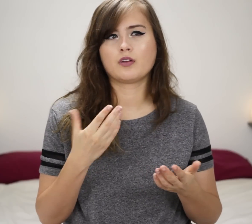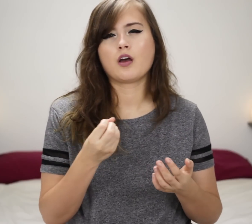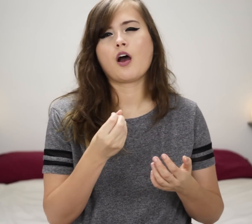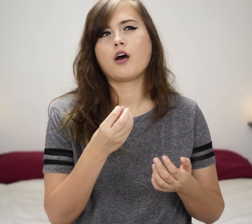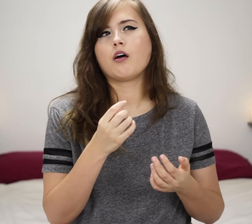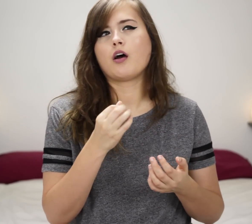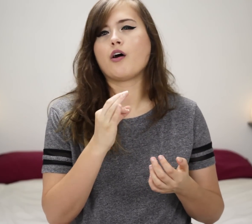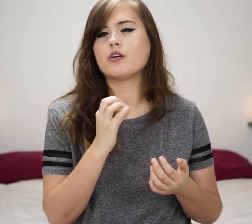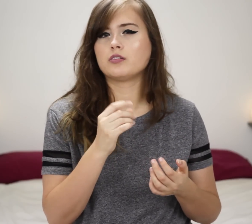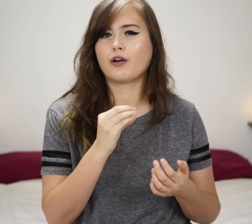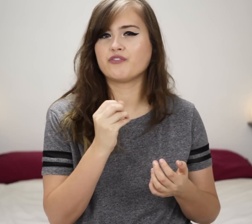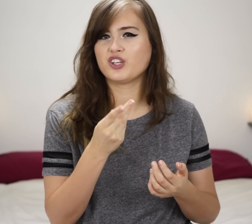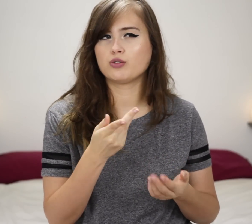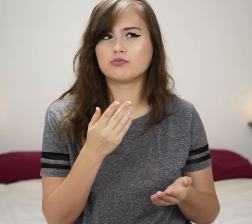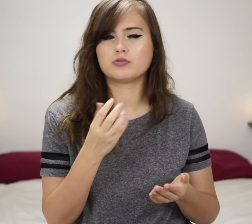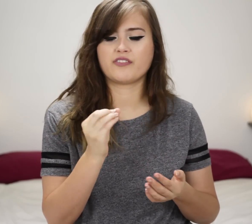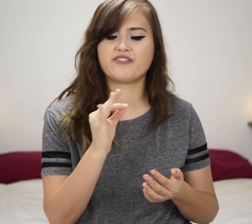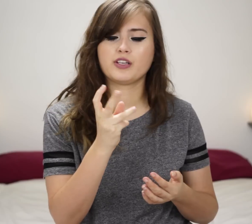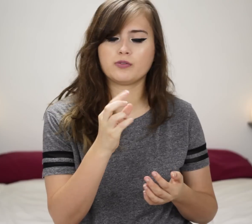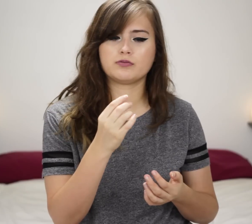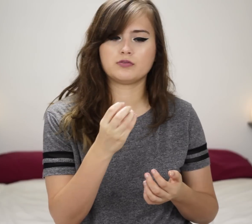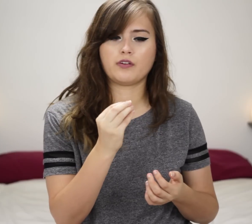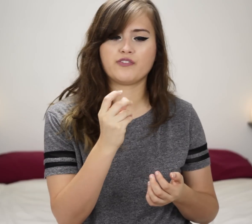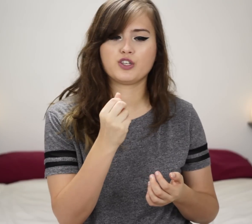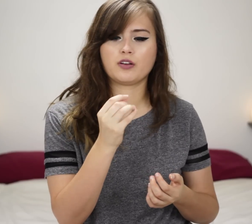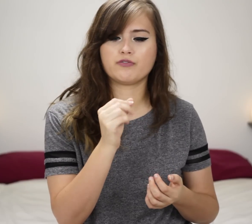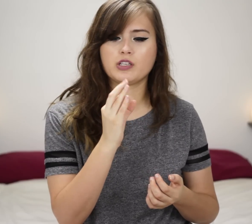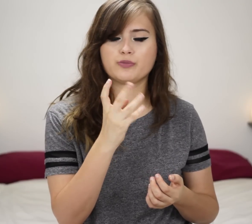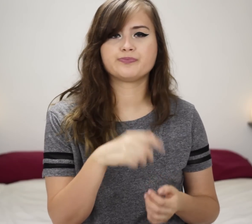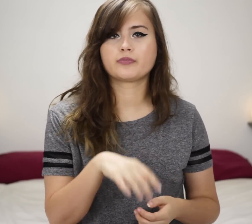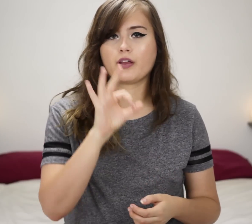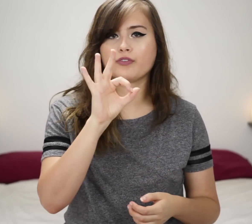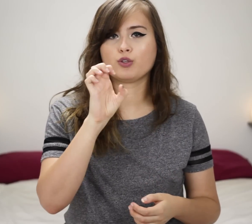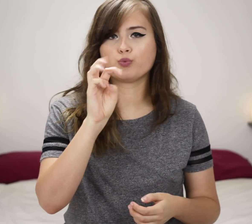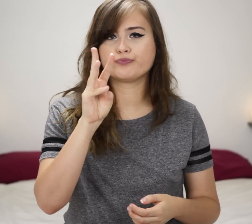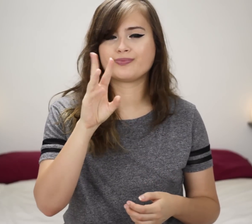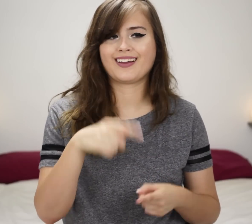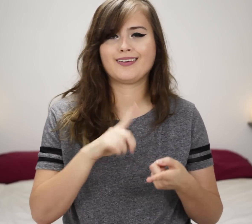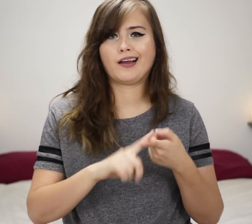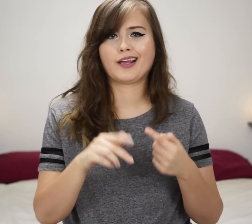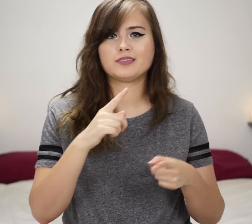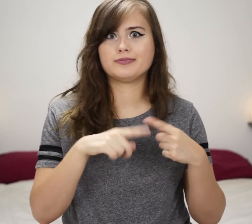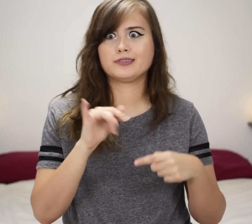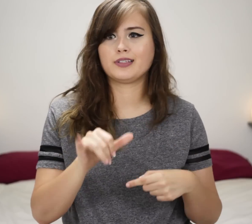So a few.... I can't sign that.